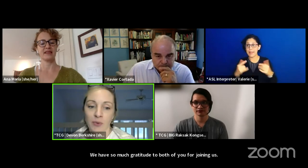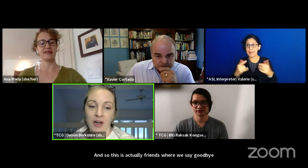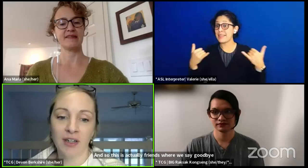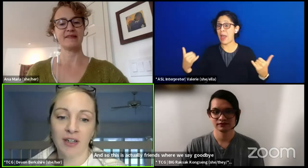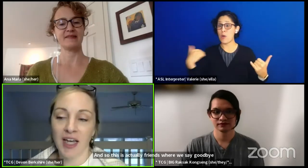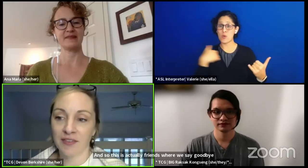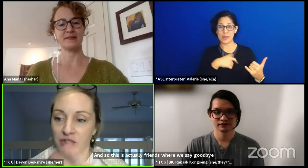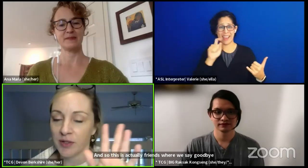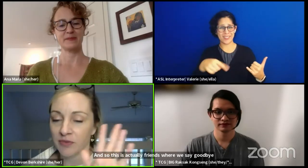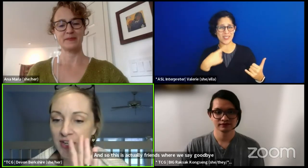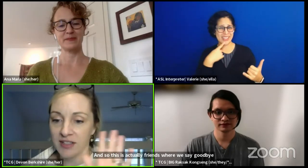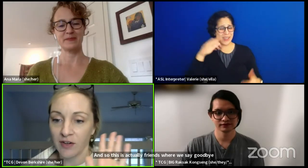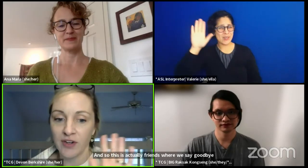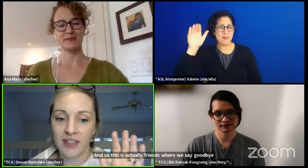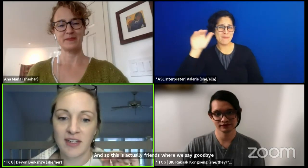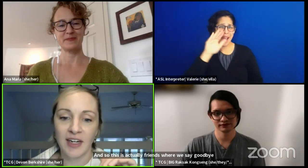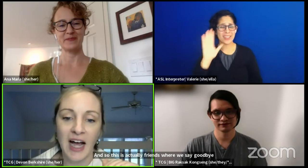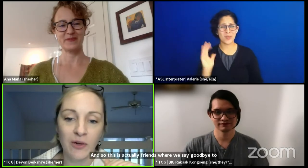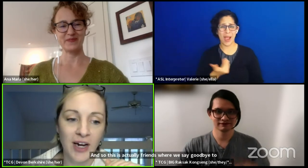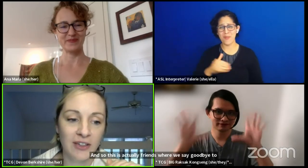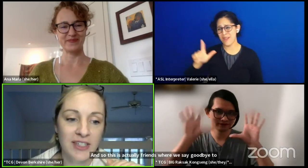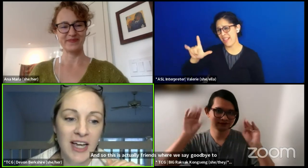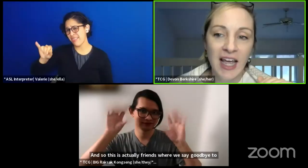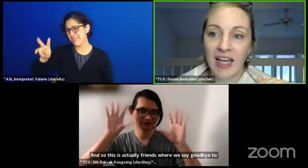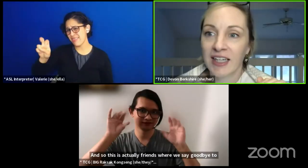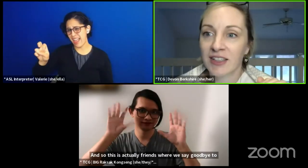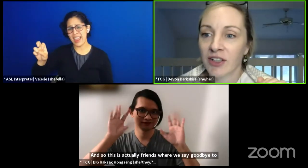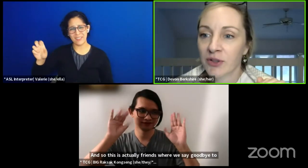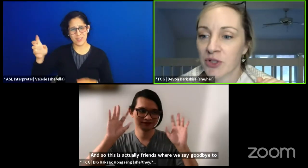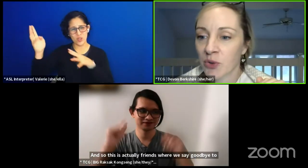to our live stream friends, our friends on HowlRound and hello to.